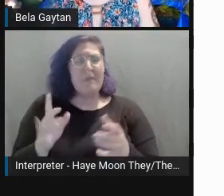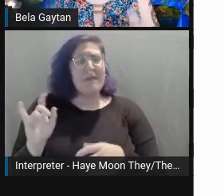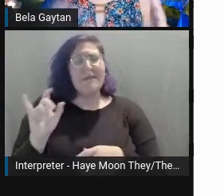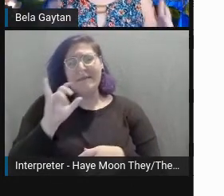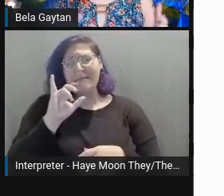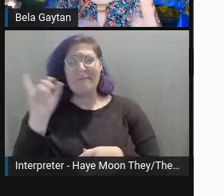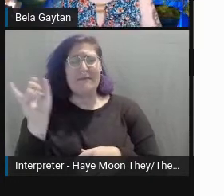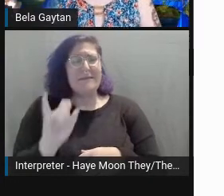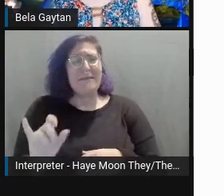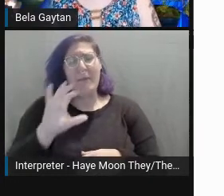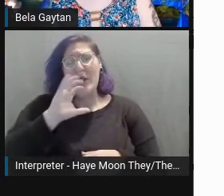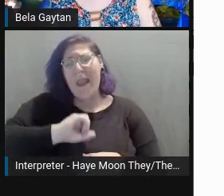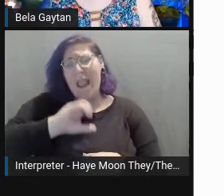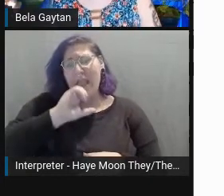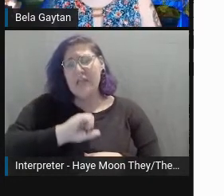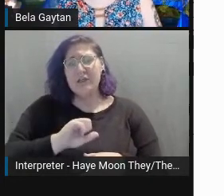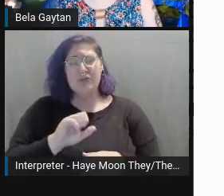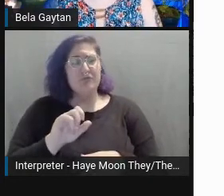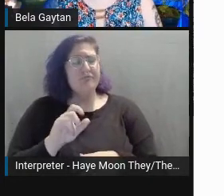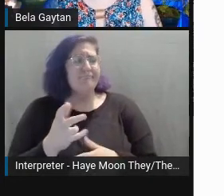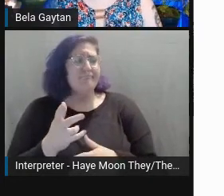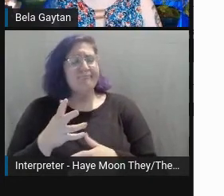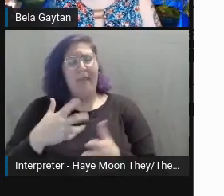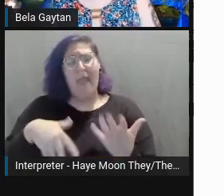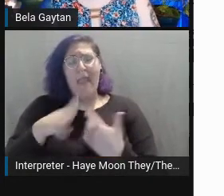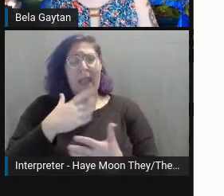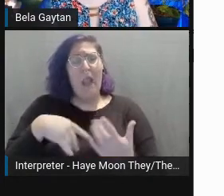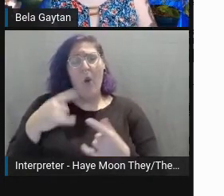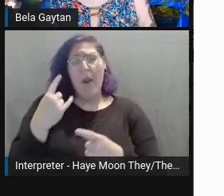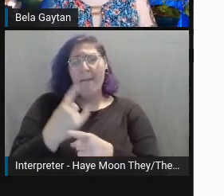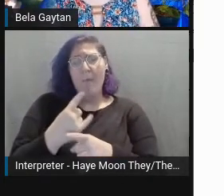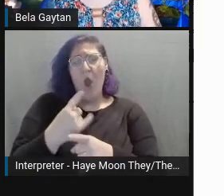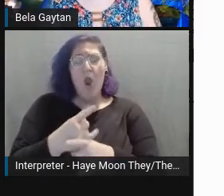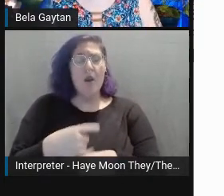hanging out in a bar or in an office setting or on a sports team.